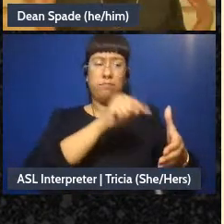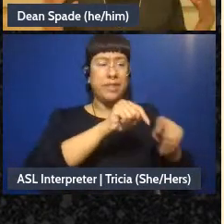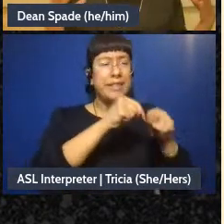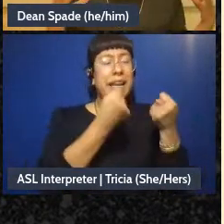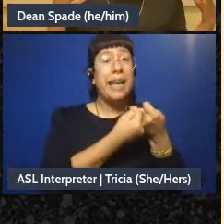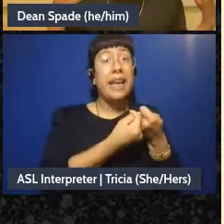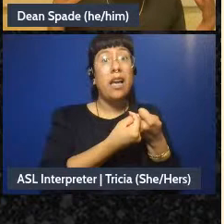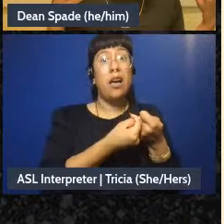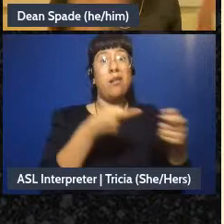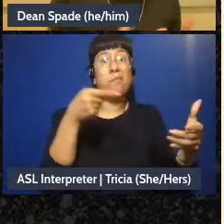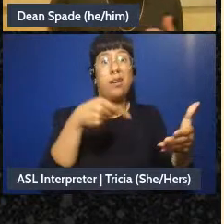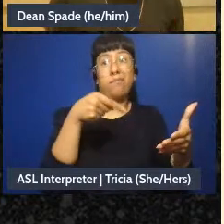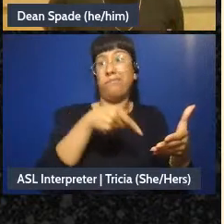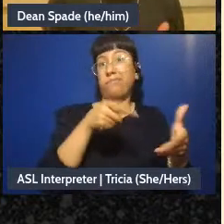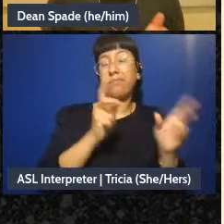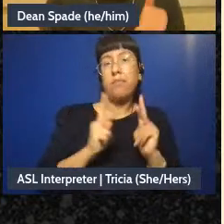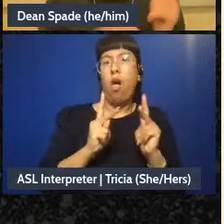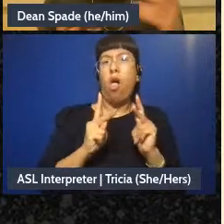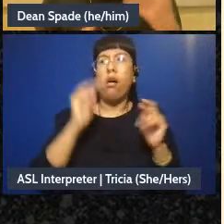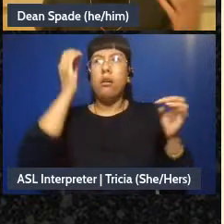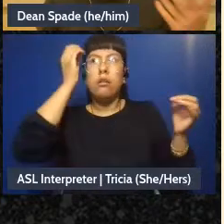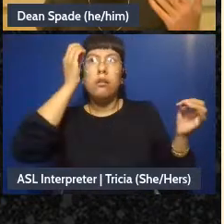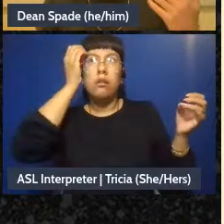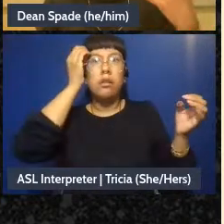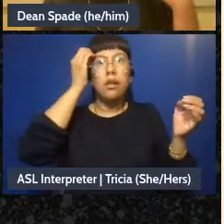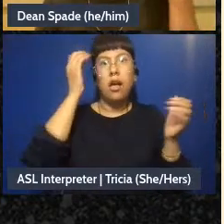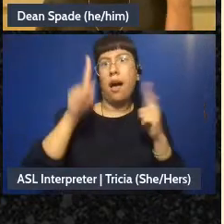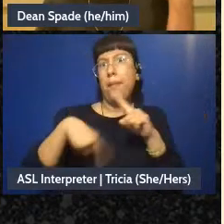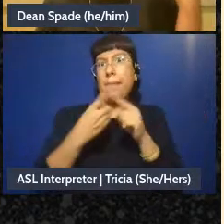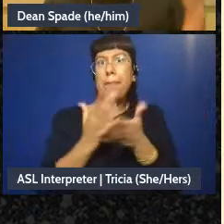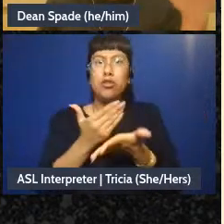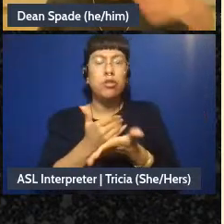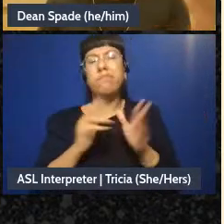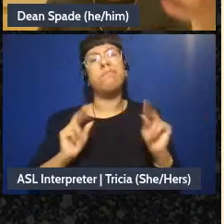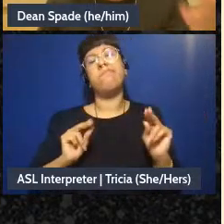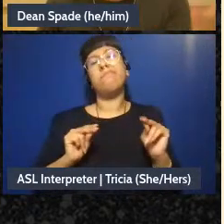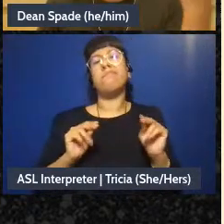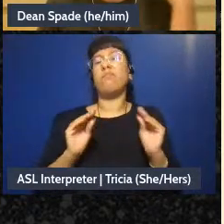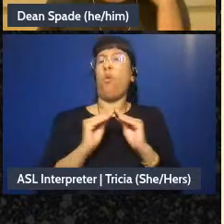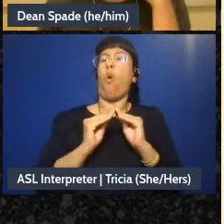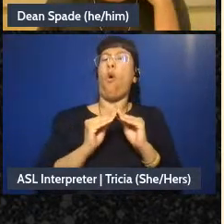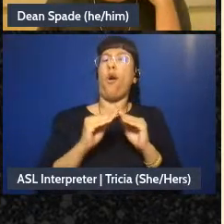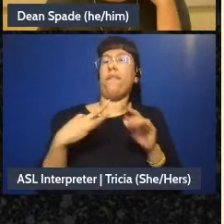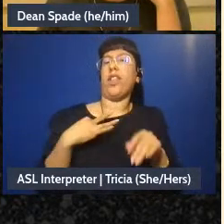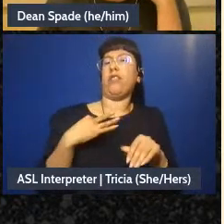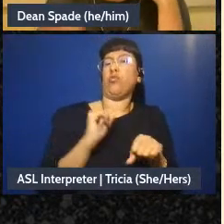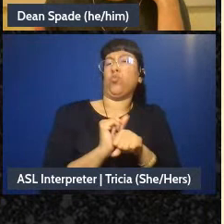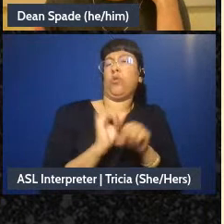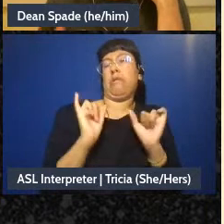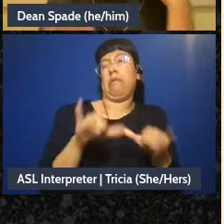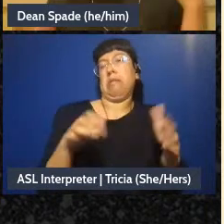like, thinking the rest of us about the budget or whatever” So this group - that was its-its model,